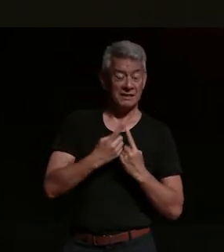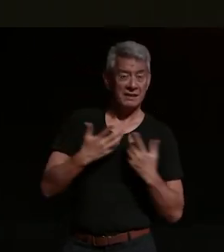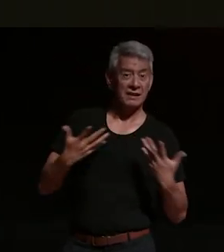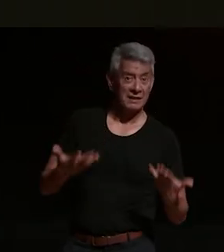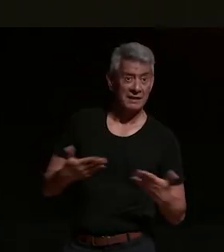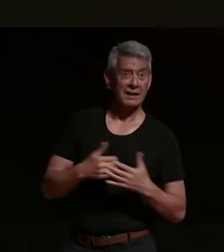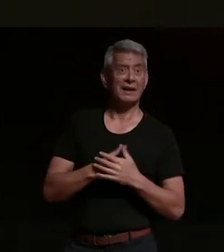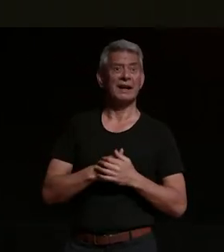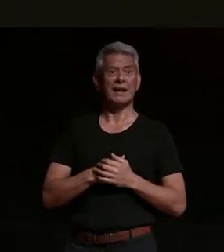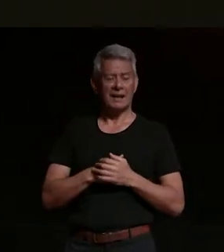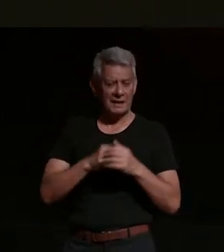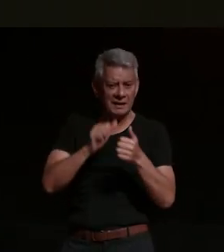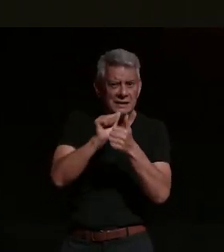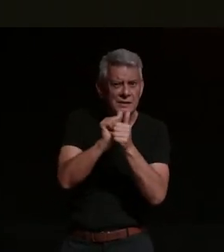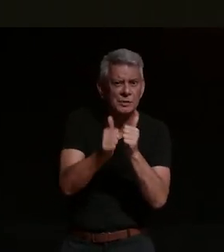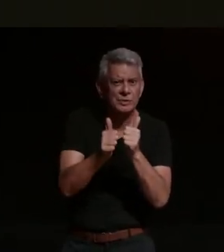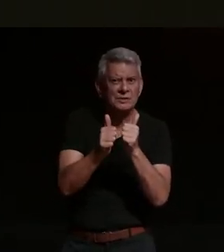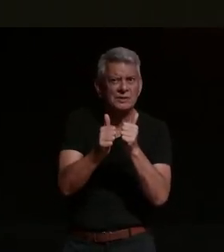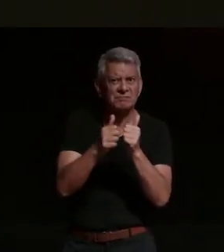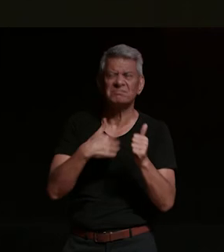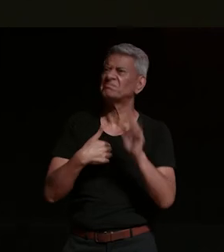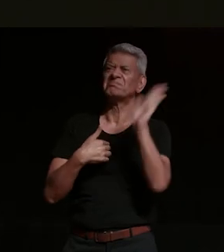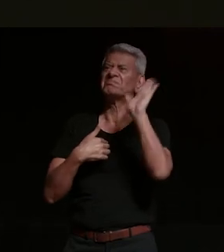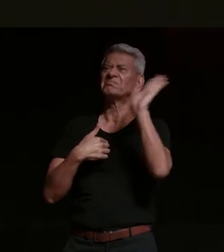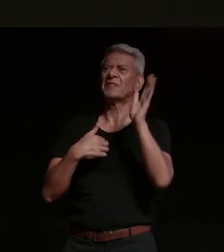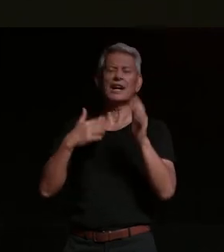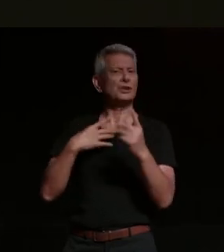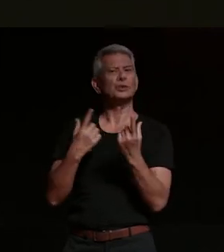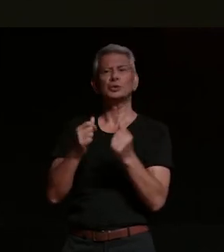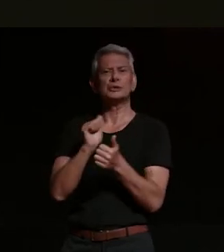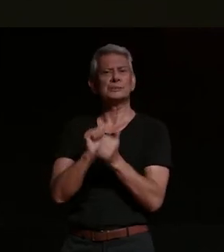group sport and i didn't want to do a group sport so i went all right i'll lean into motorbikes so